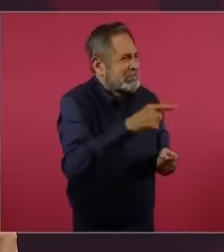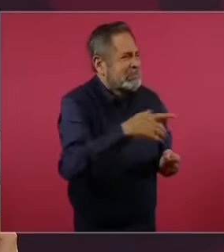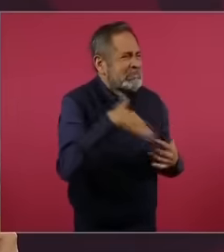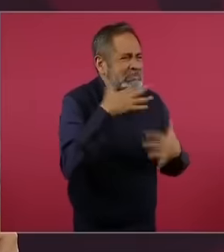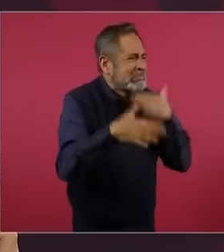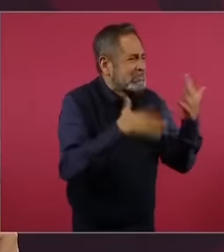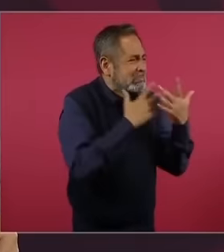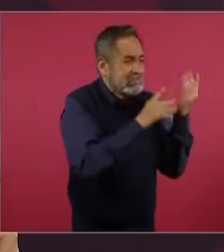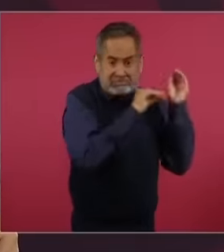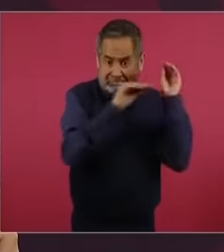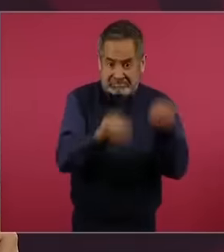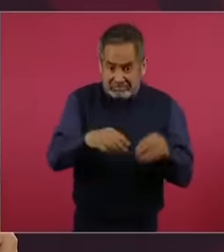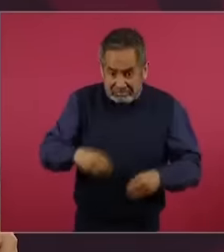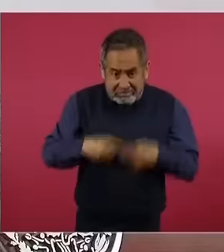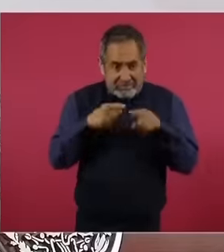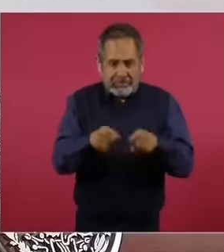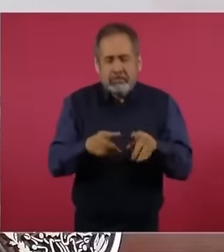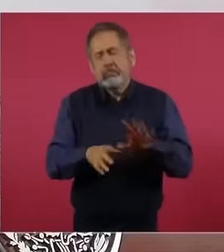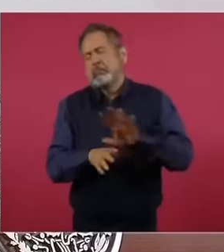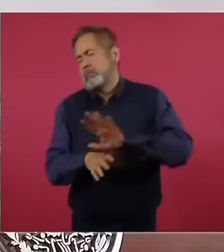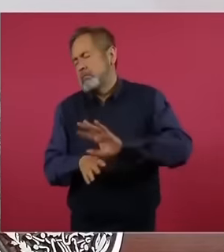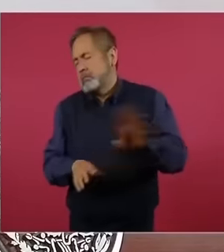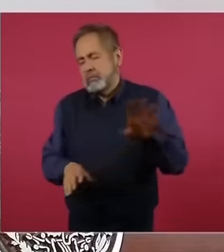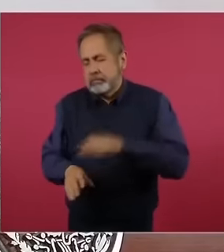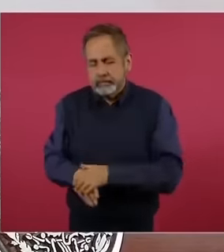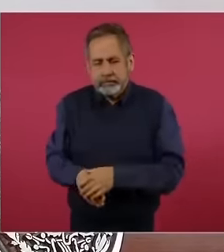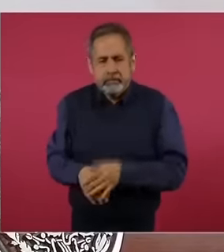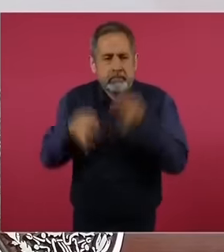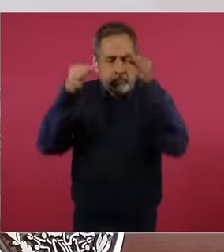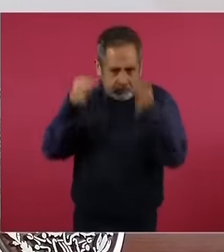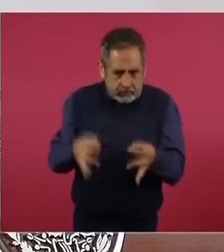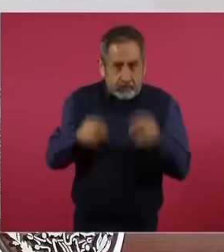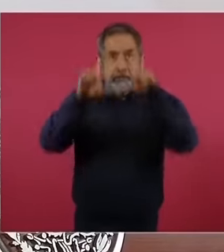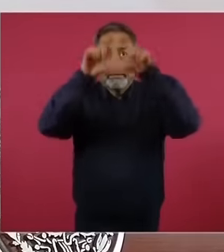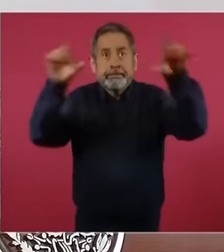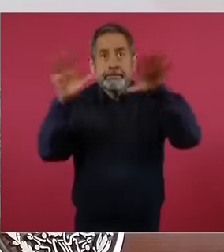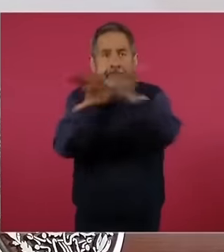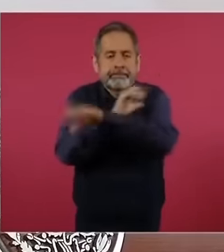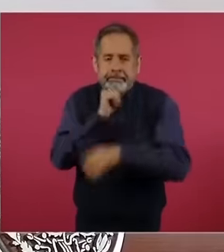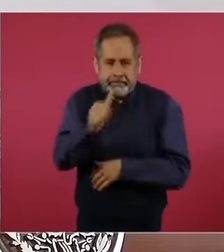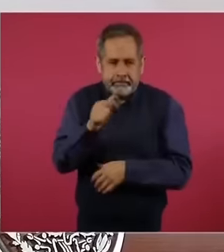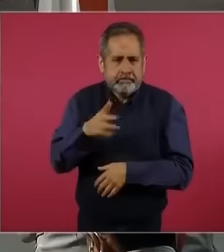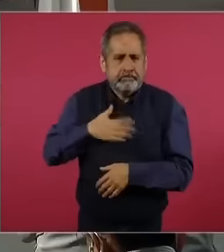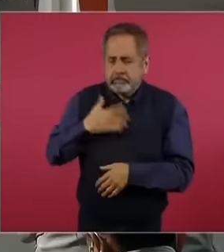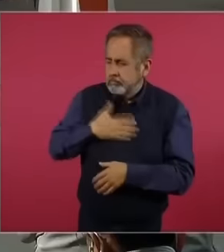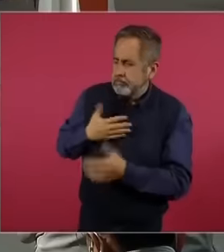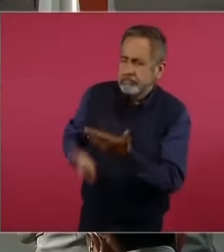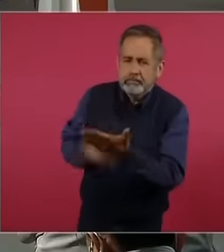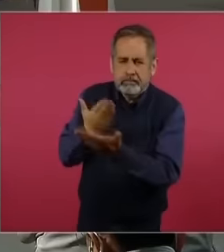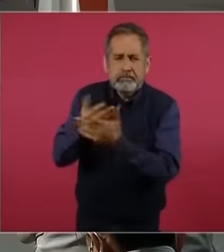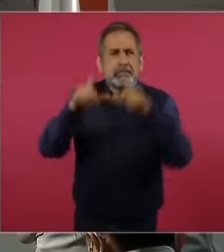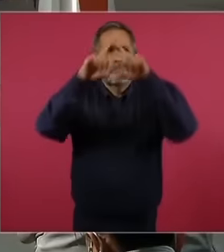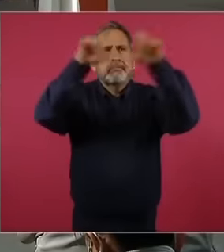but here in the mornings we are already making the proposal that they name it Carlos Salinas